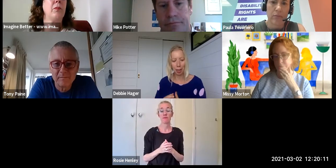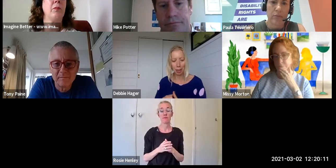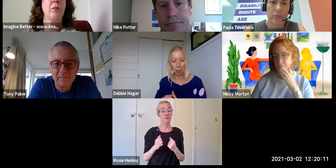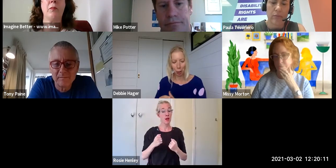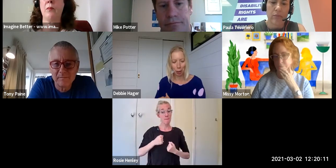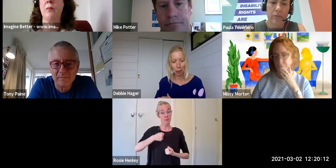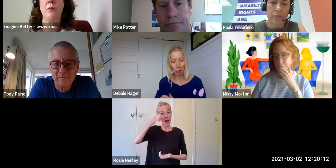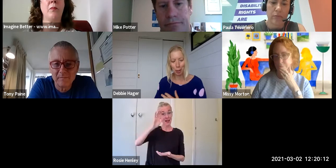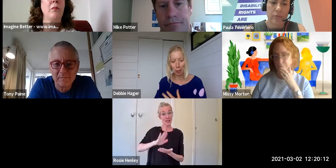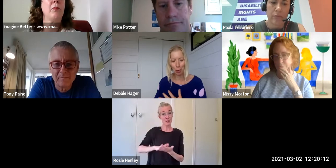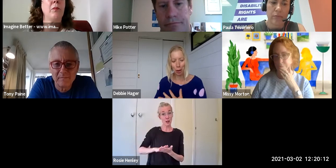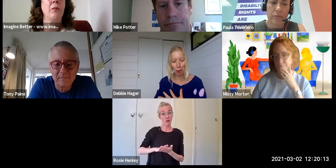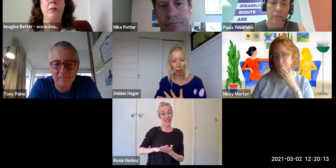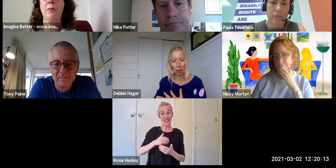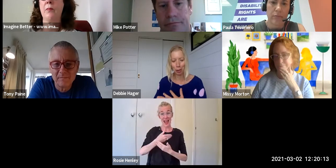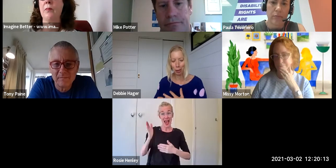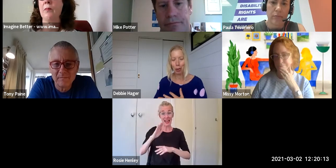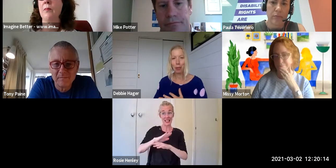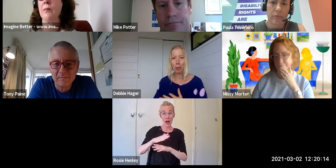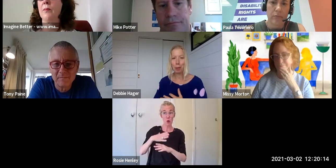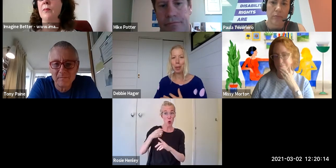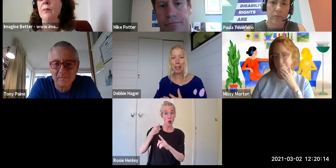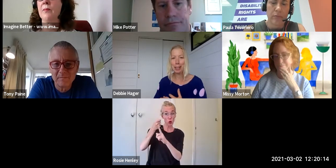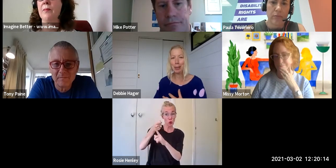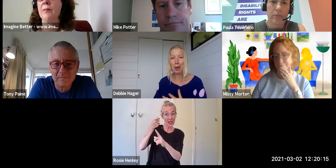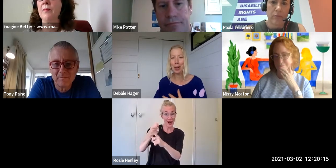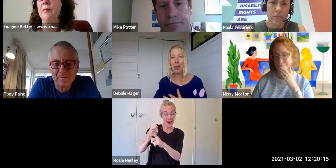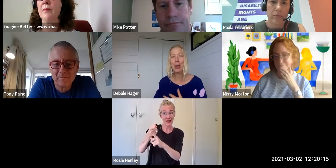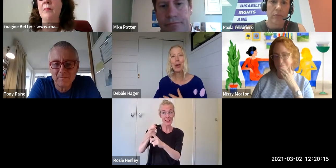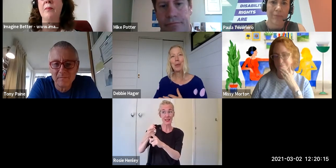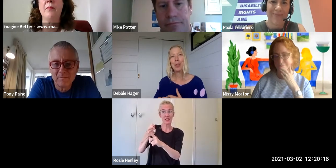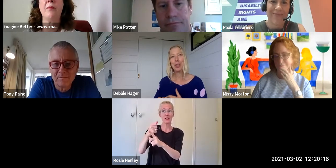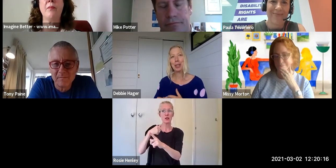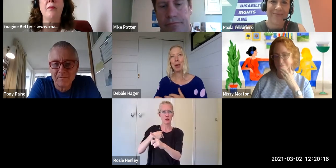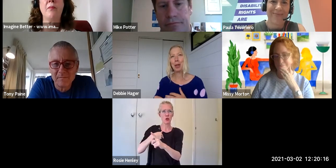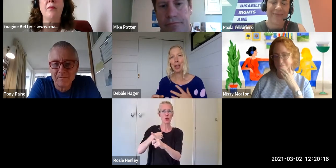I didn't learn this for myself I learned it from speaking to someone with a disability